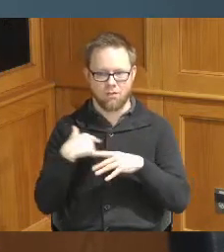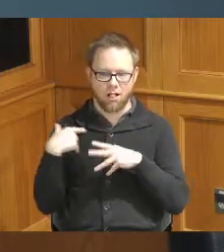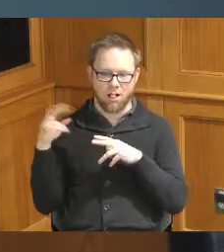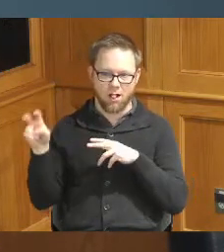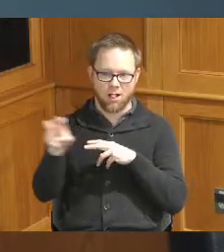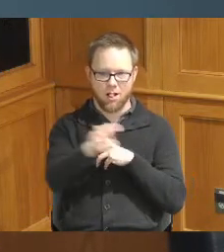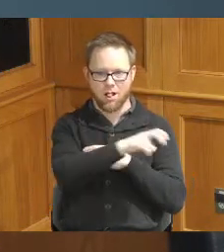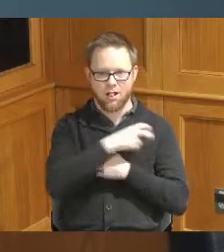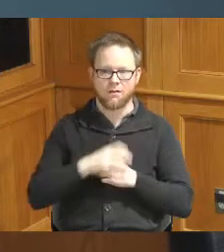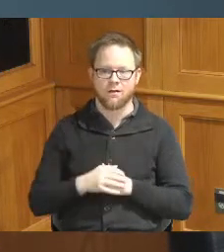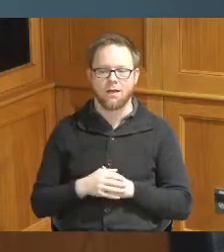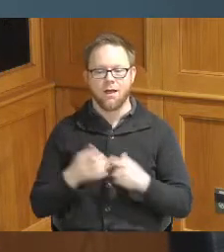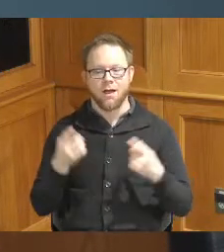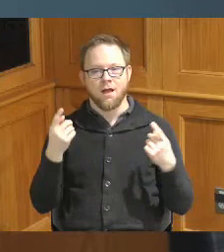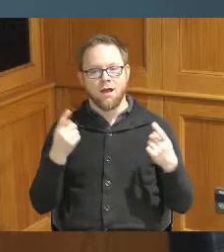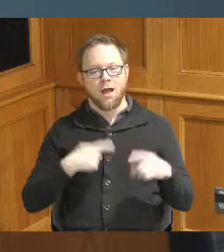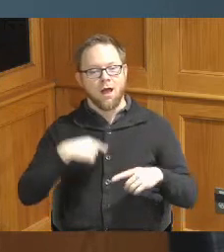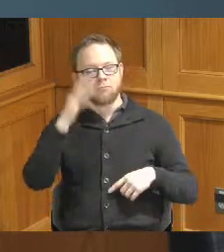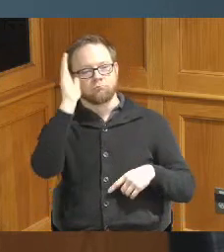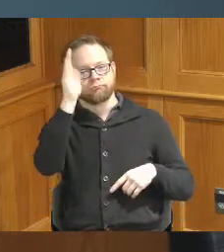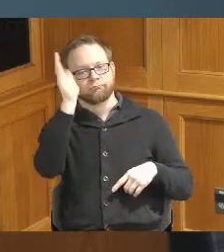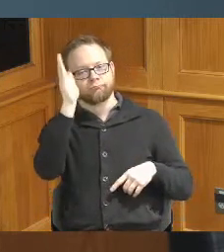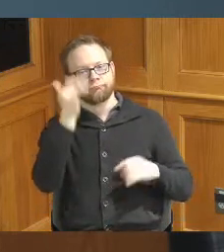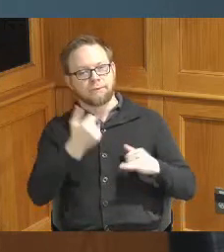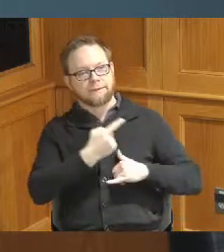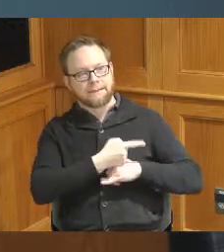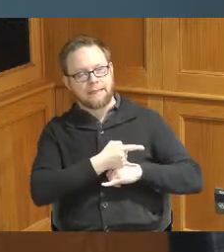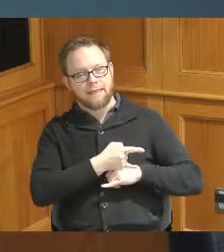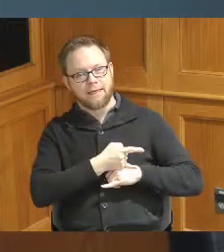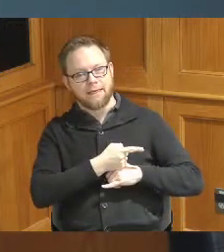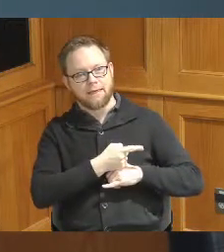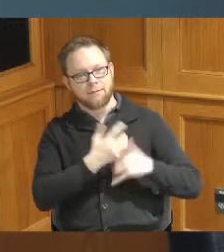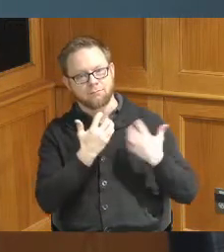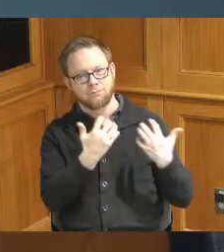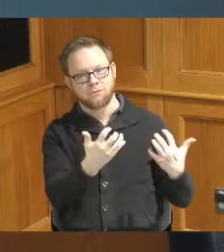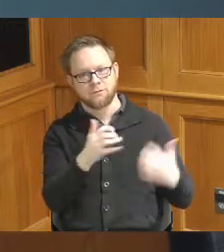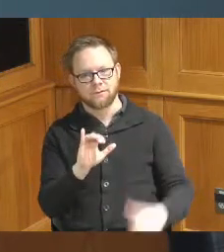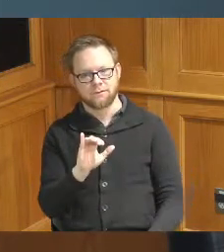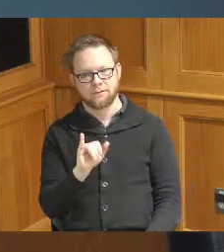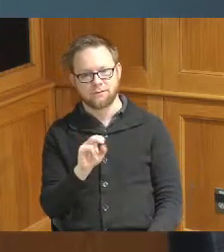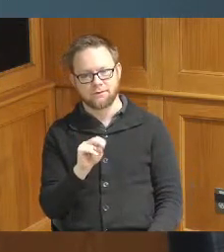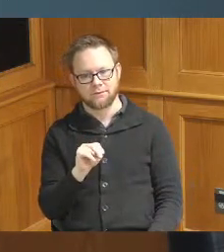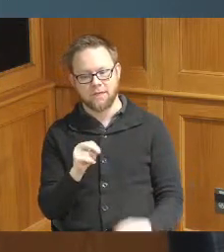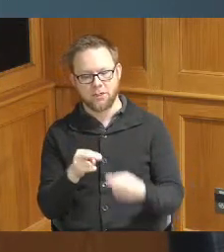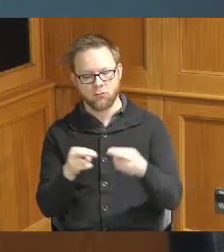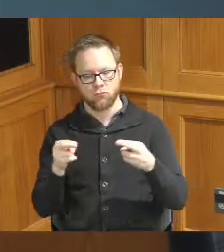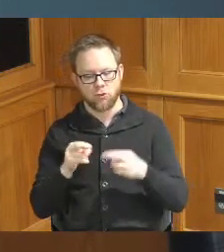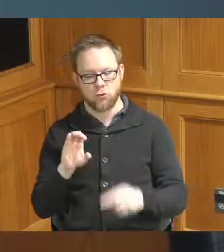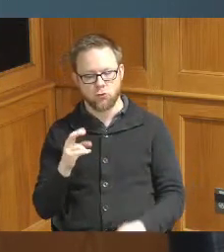I spoke today and gave a presentation to the Cincinnati Regional Chamber for their government